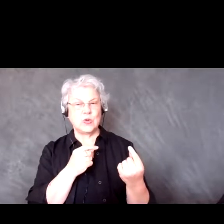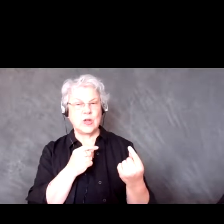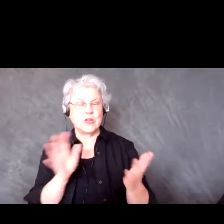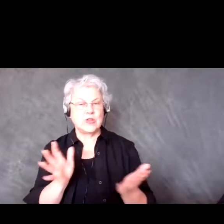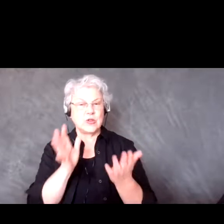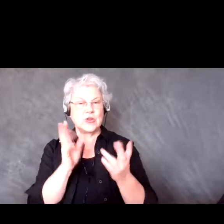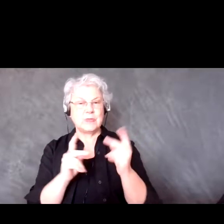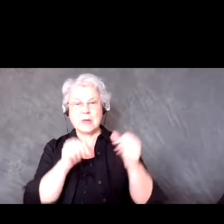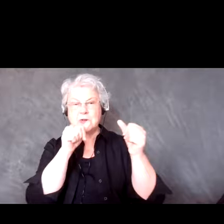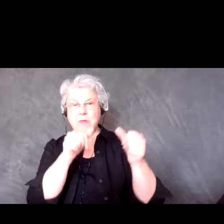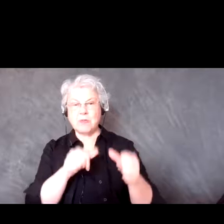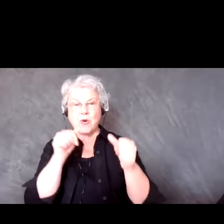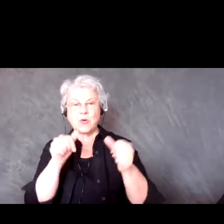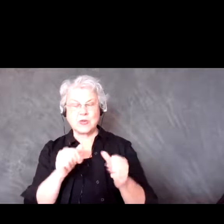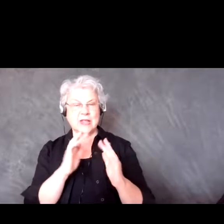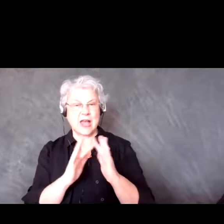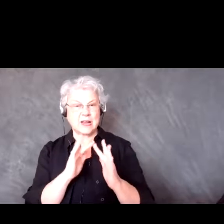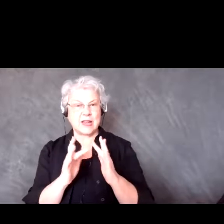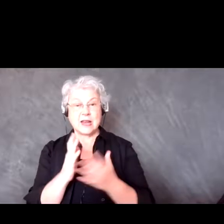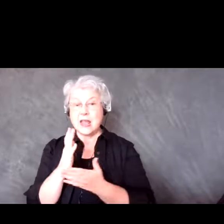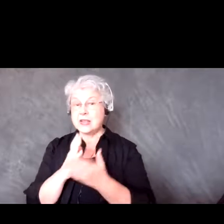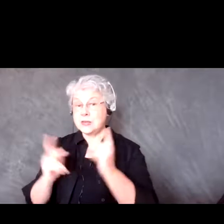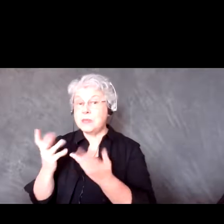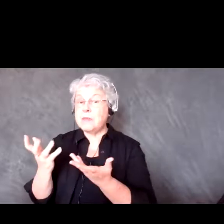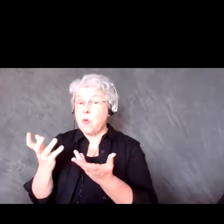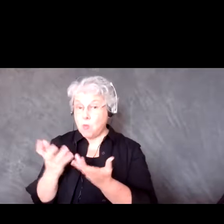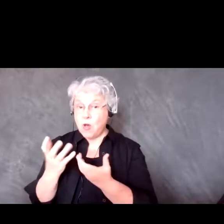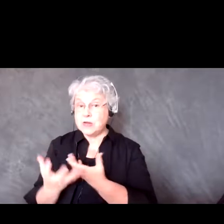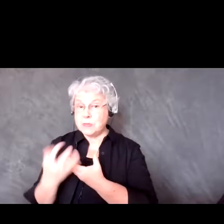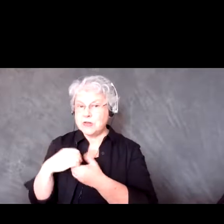there may be some community members who want to participate but not be filmed or photographed.